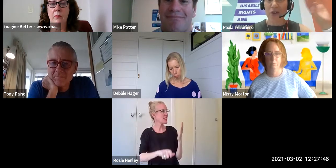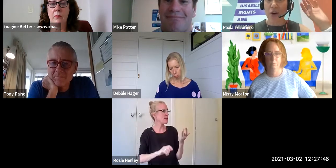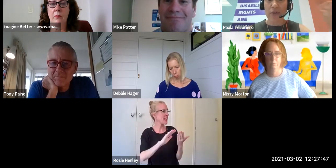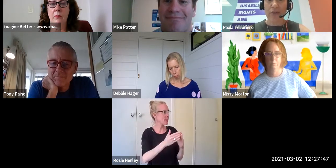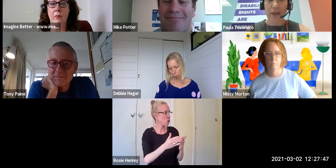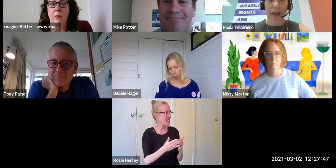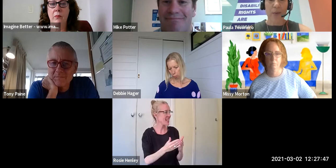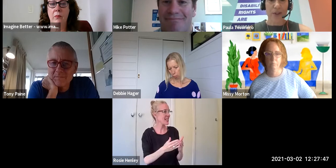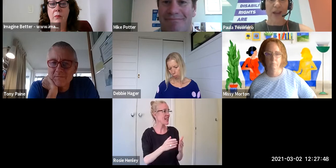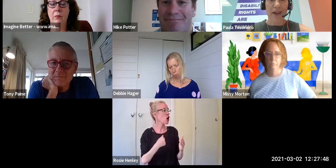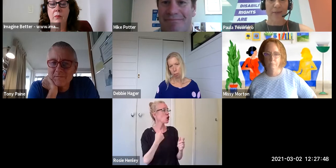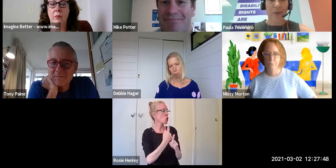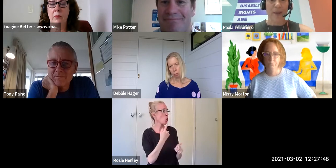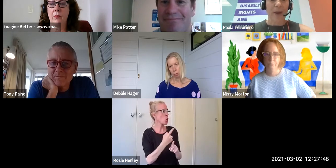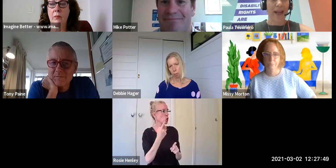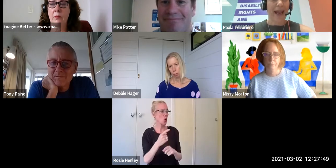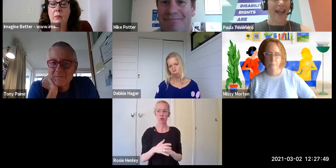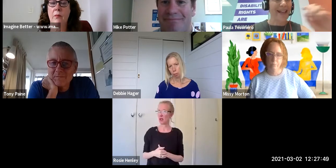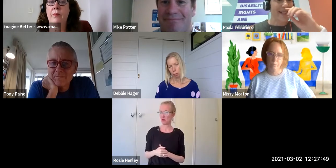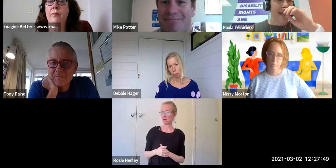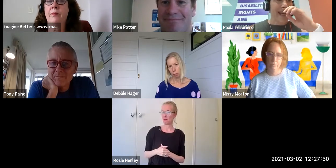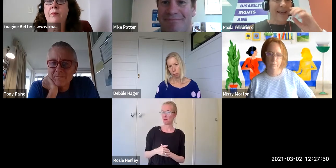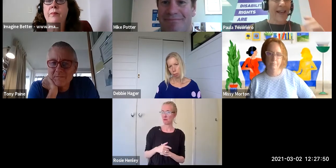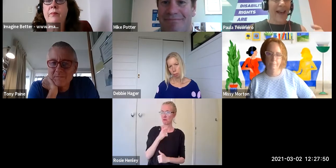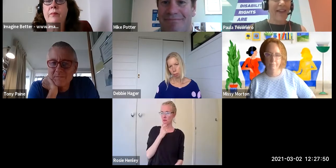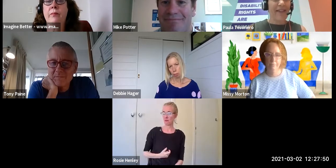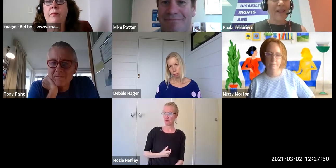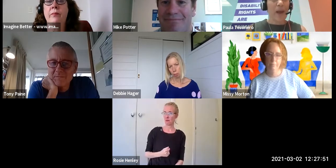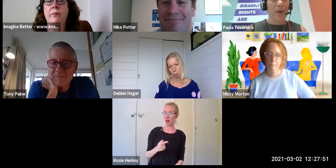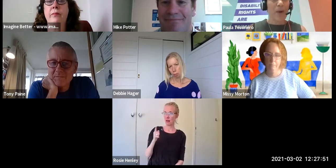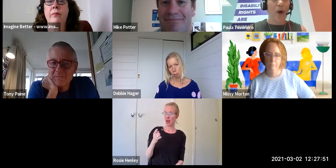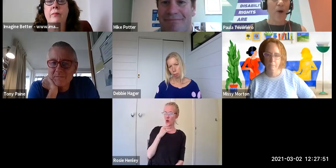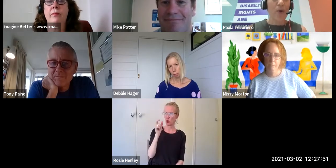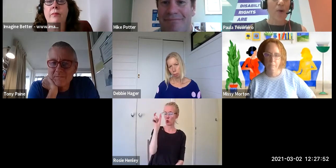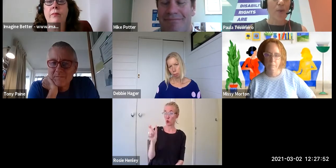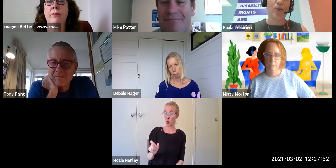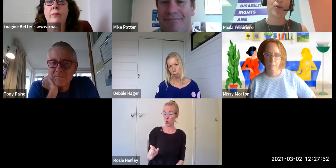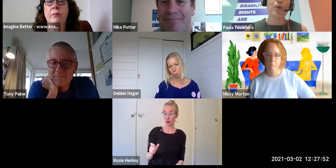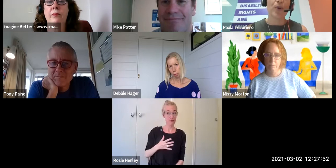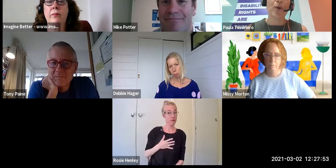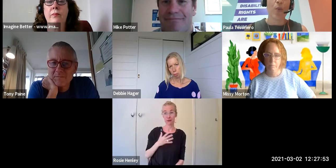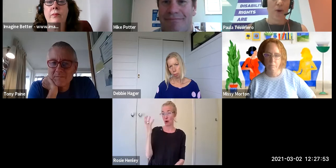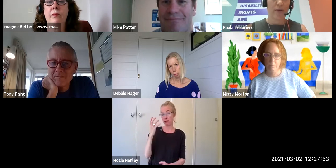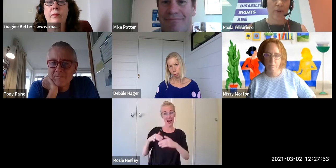not the language that we speak - and then there are the people who will do what you